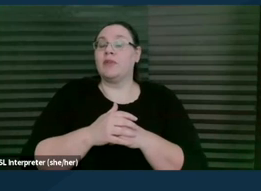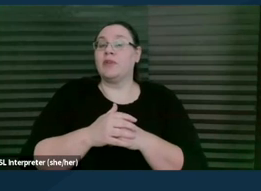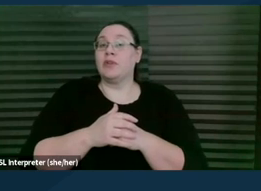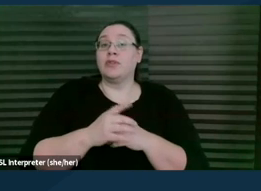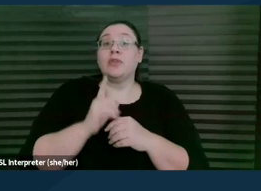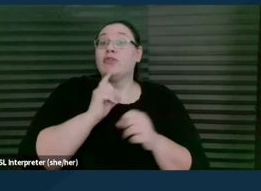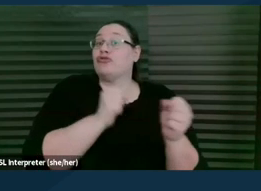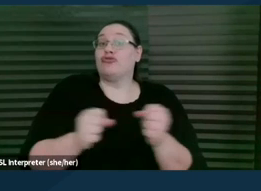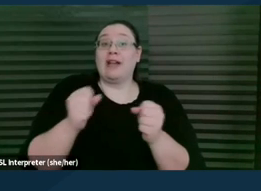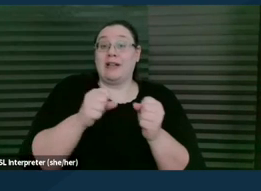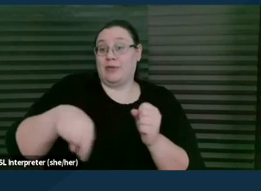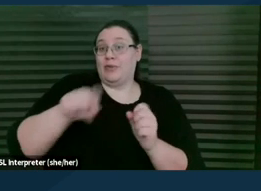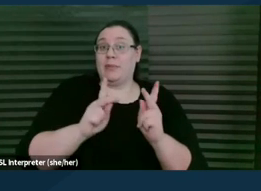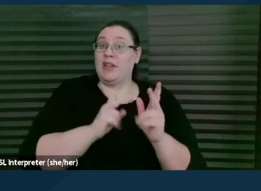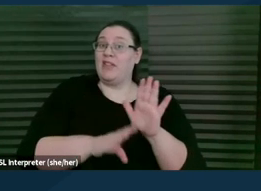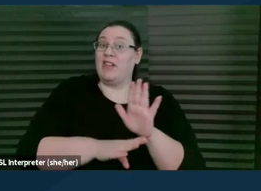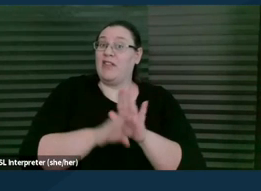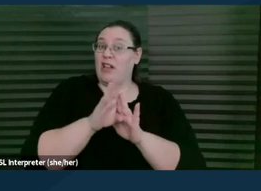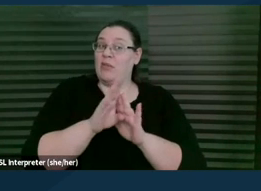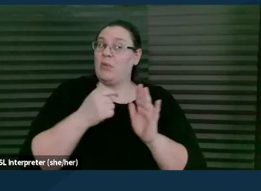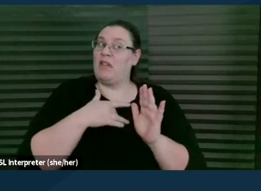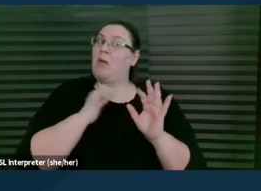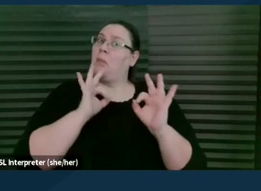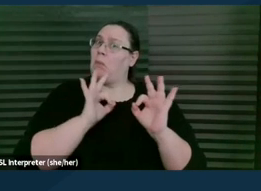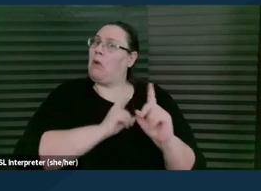we believe are applicable to a variety of situations,